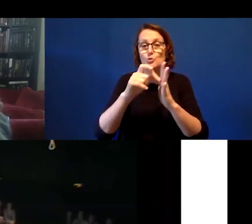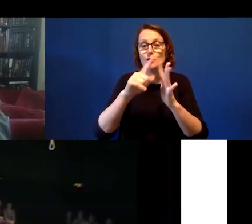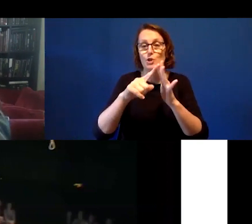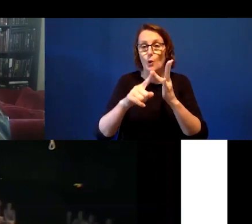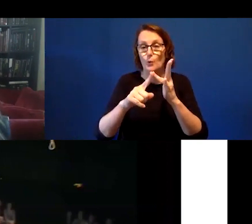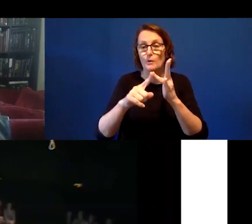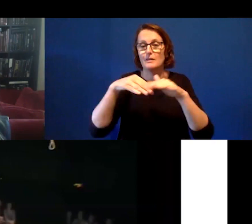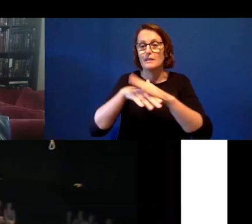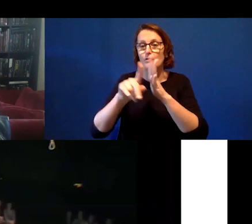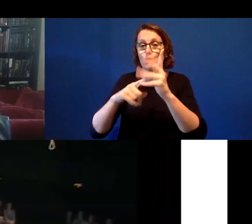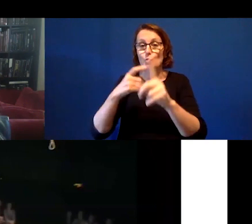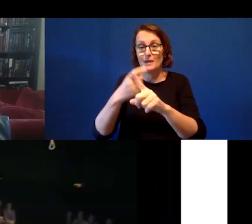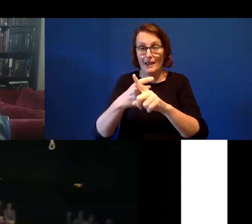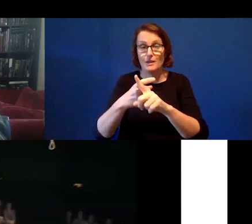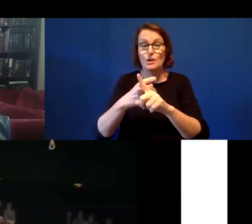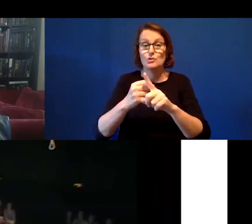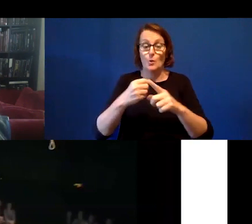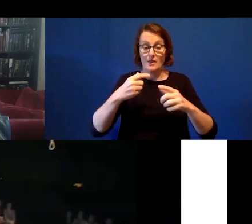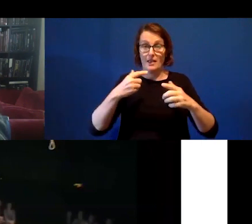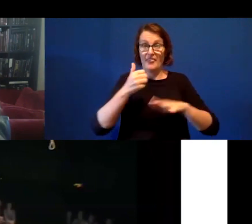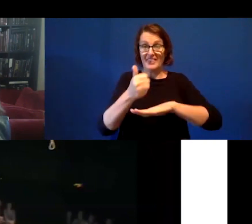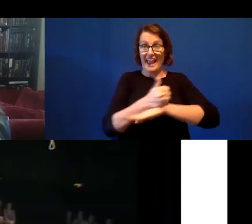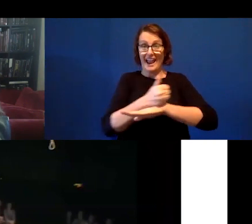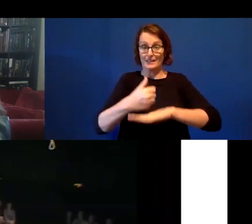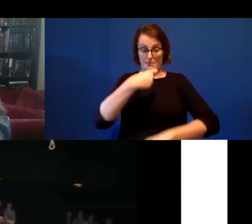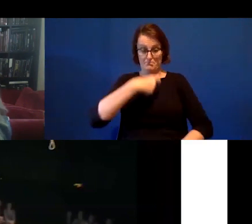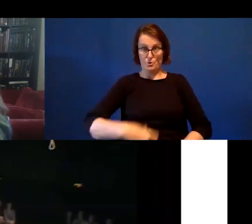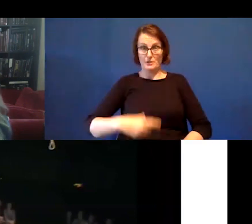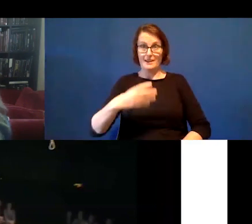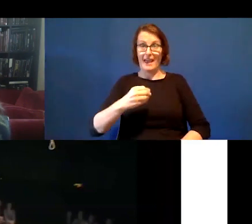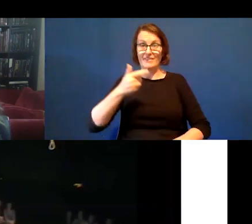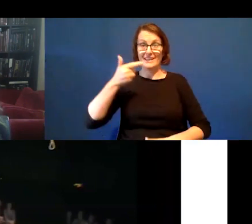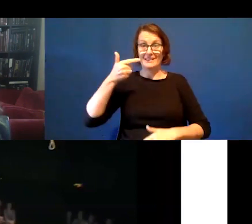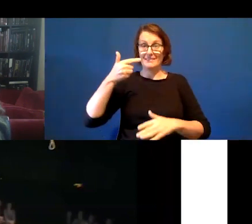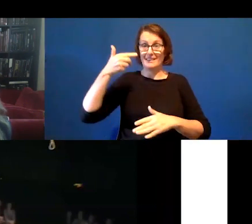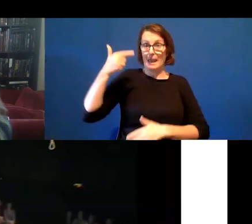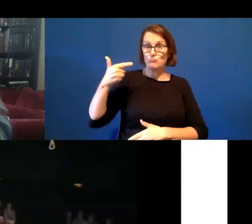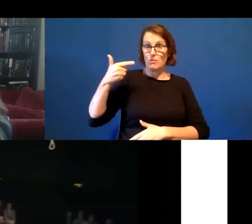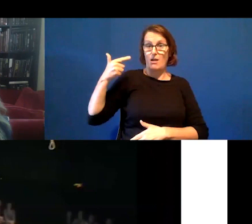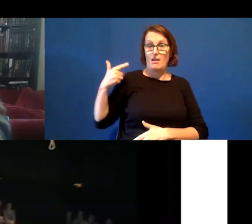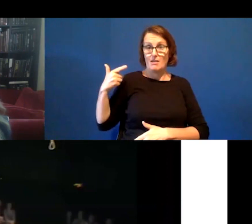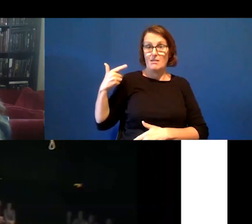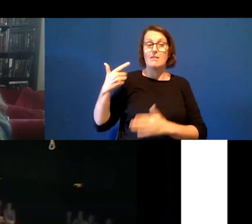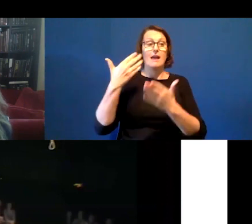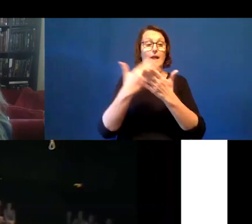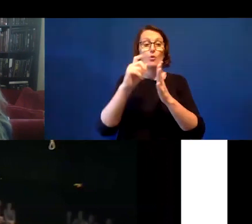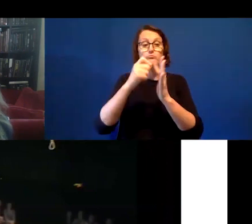put cameras on the actors and in props and around the set. And so